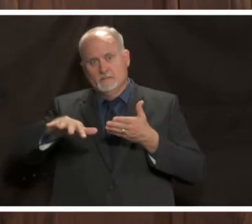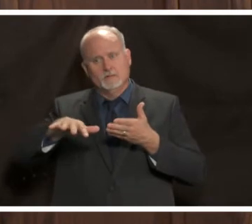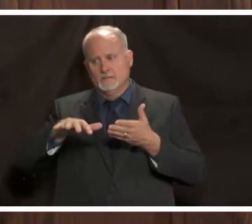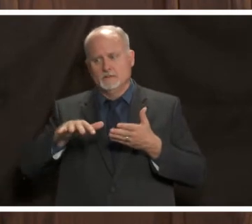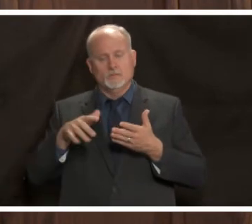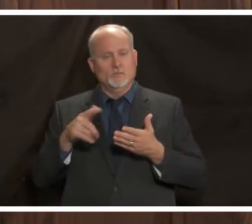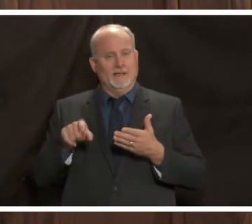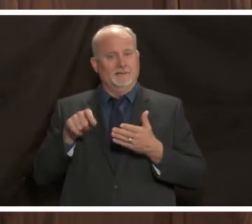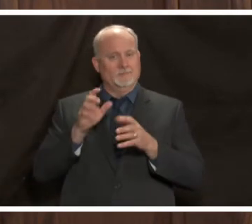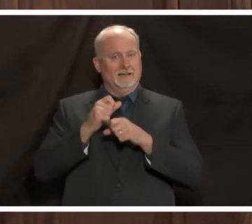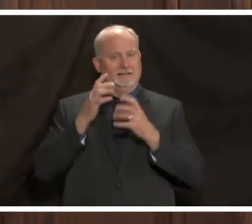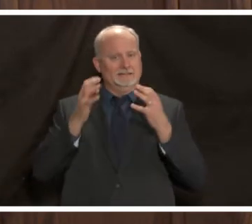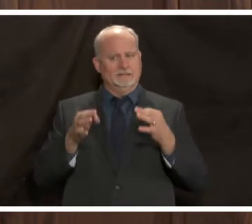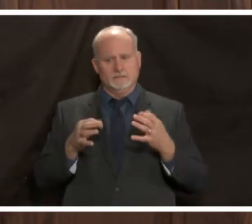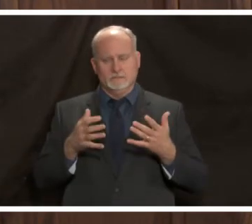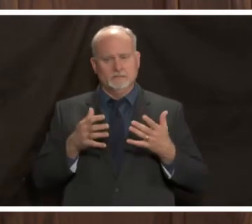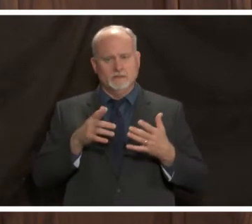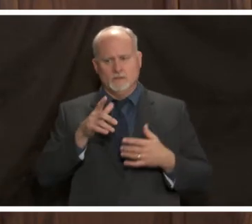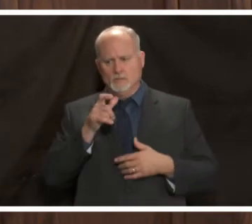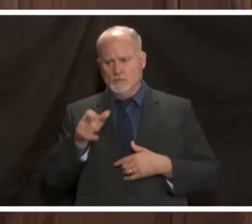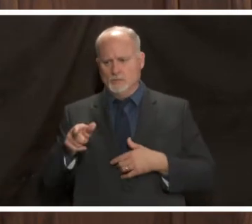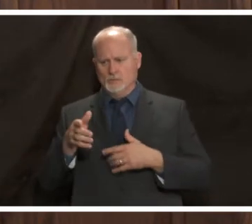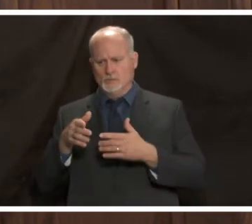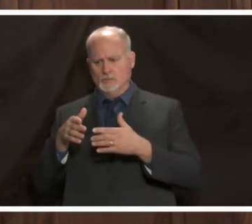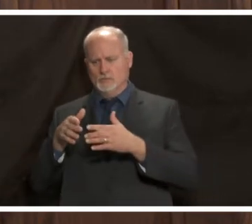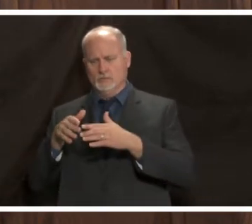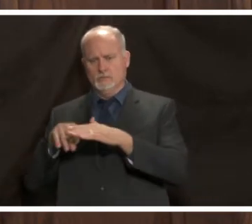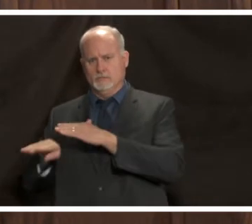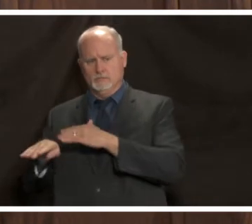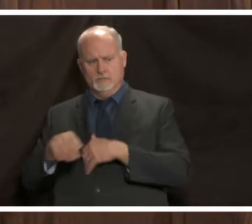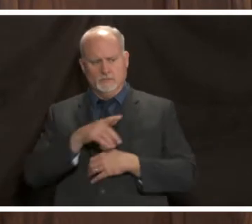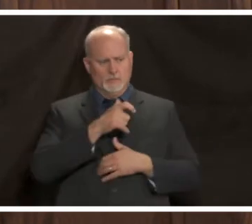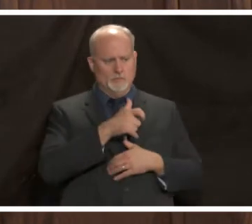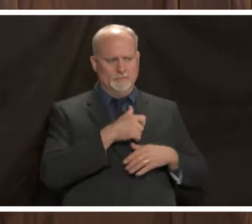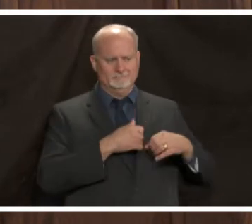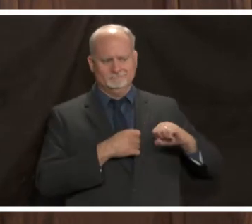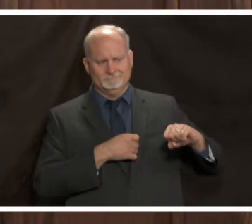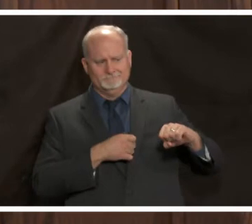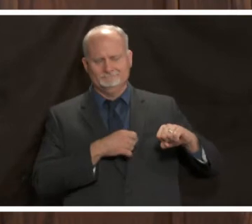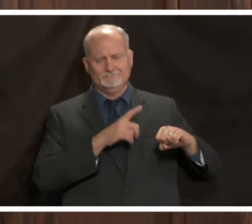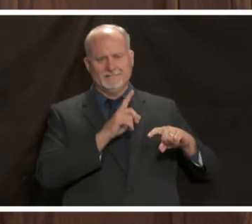of care to delay what types of cases to cancel so that we can accommodate the needs of those who